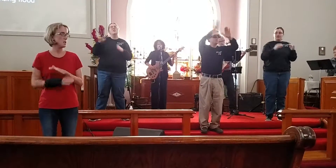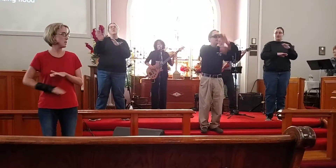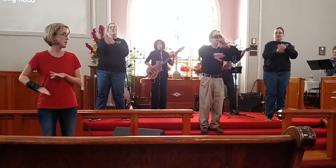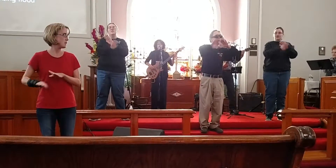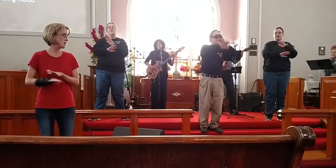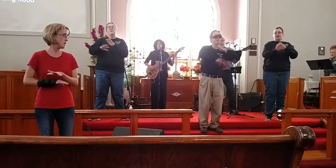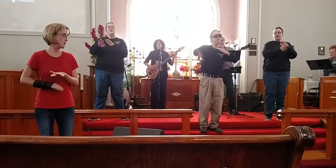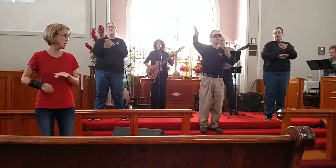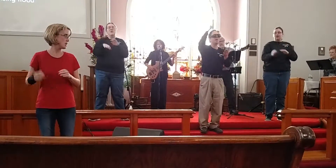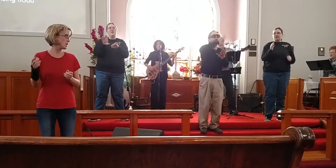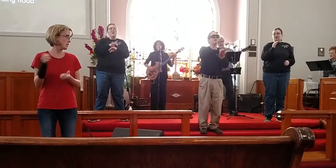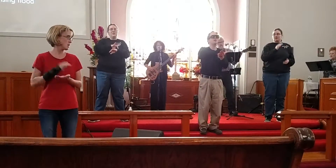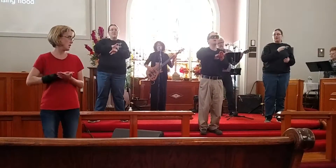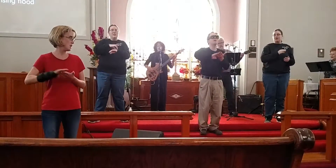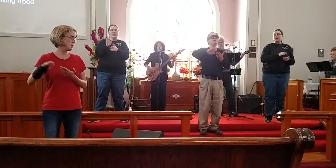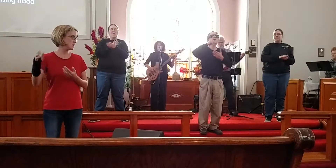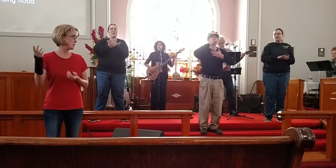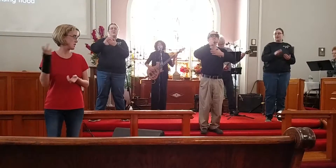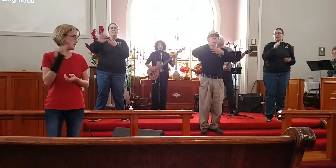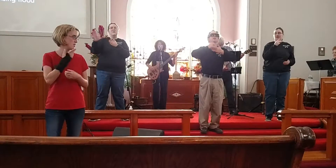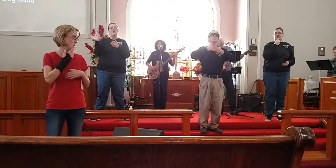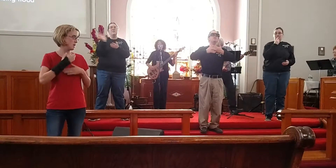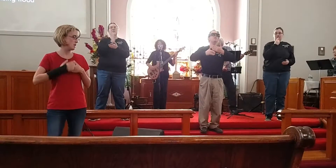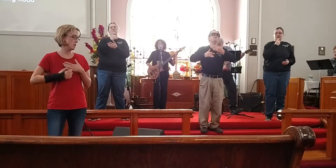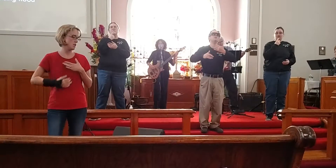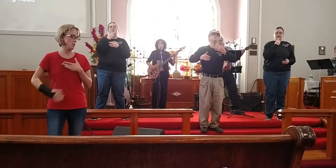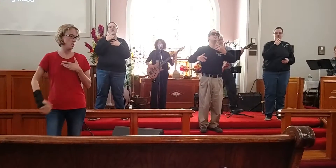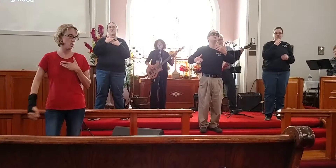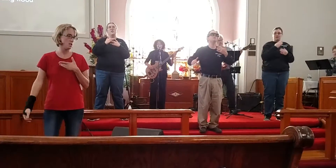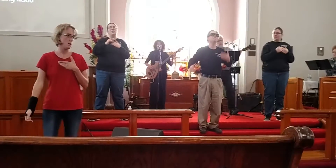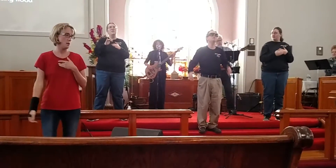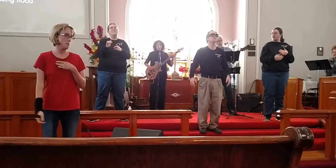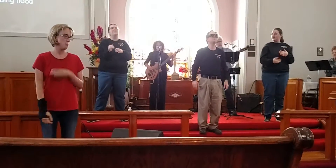Beneath the cleansing flood